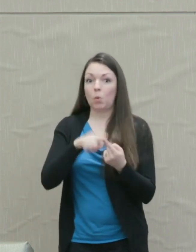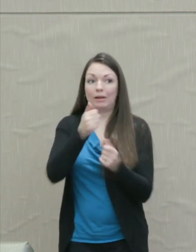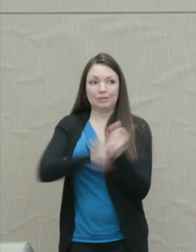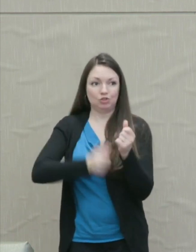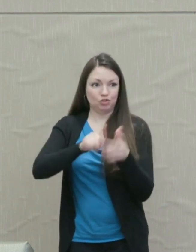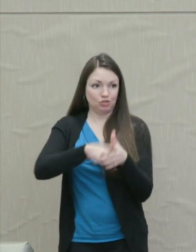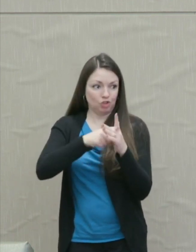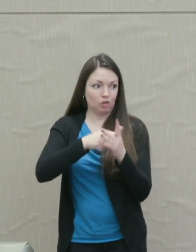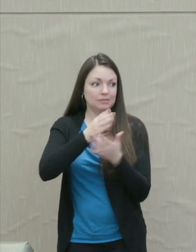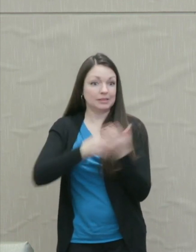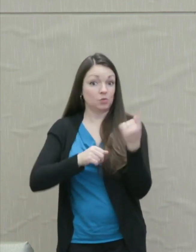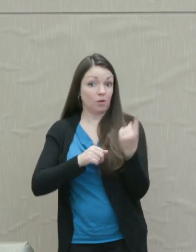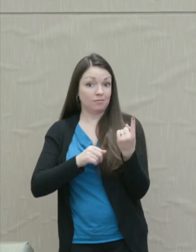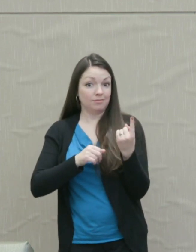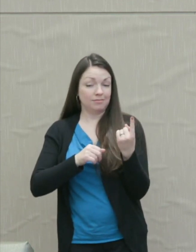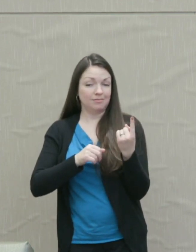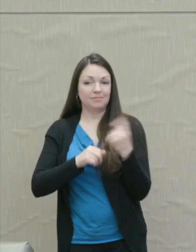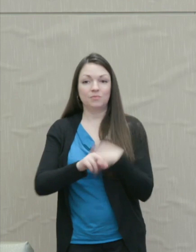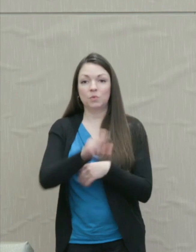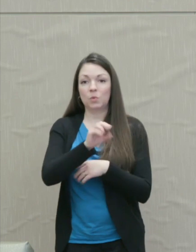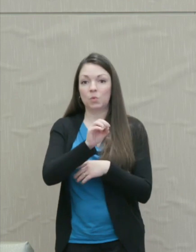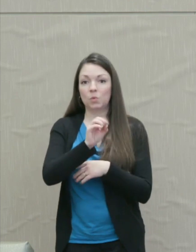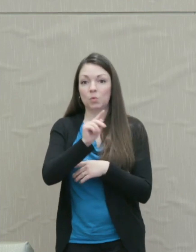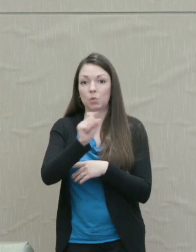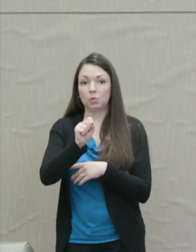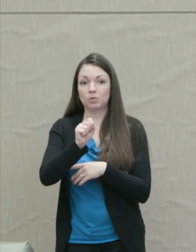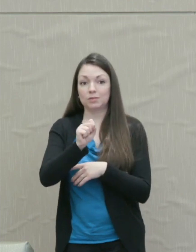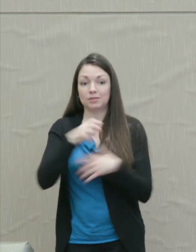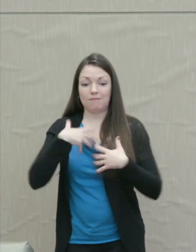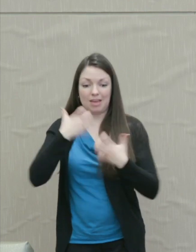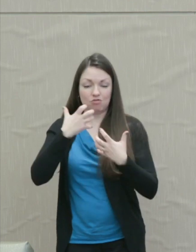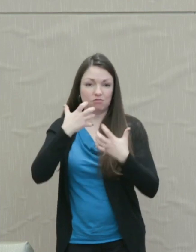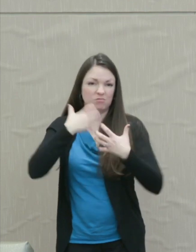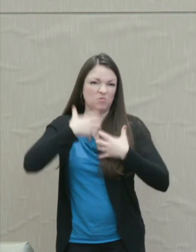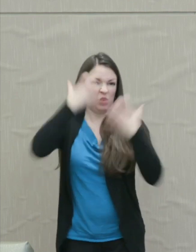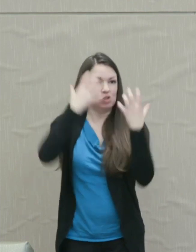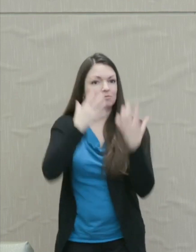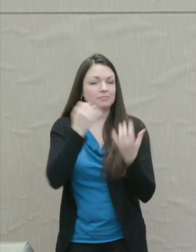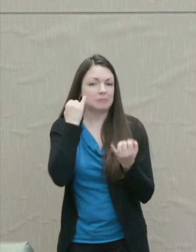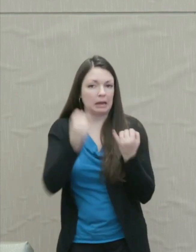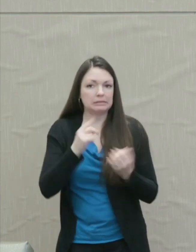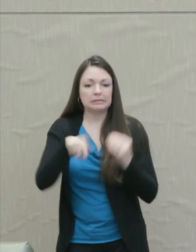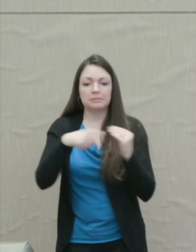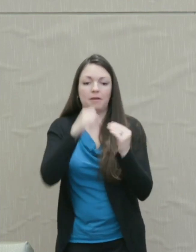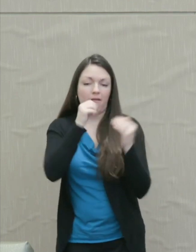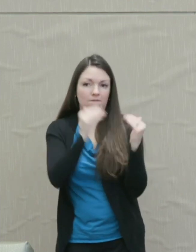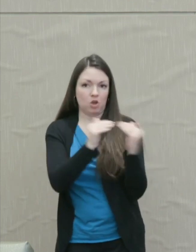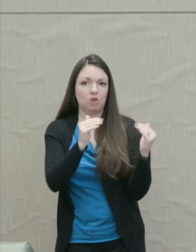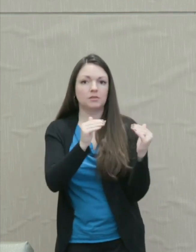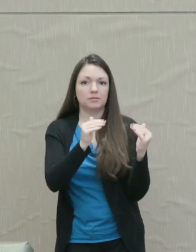Martha Nussbaum: Section one, the roots of anger, rage ideas of unfairness.